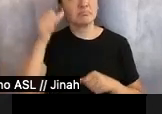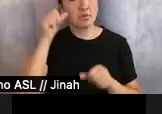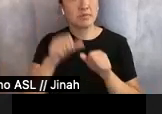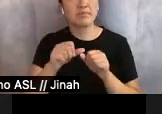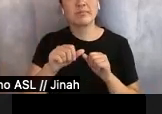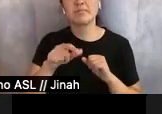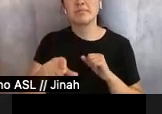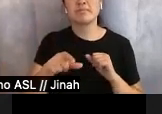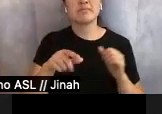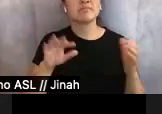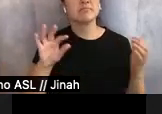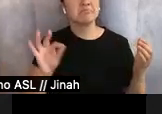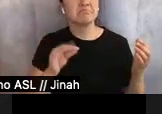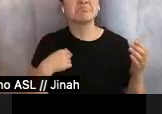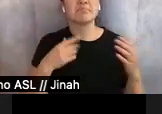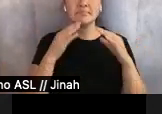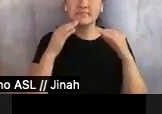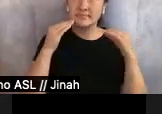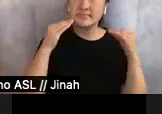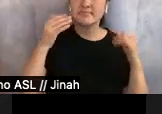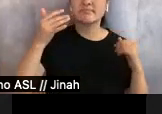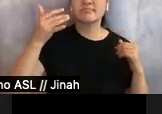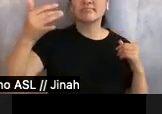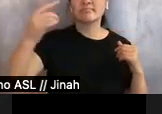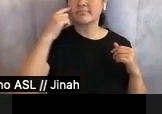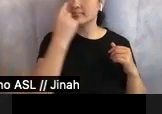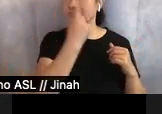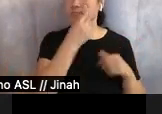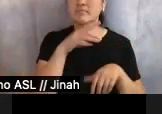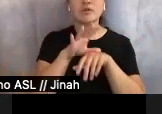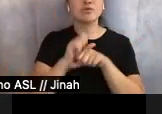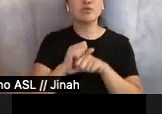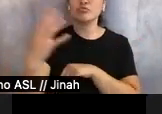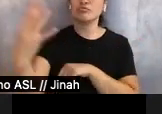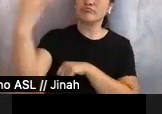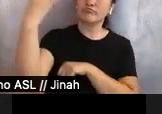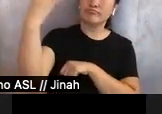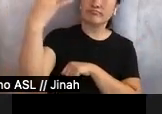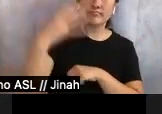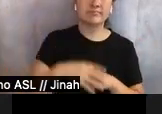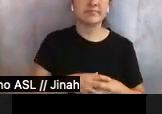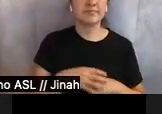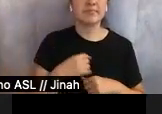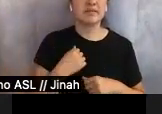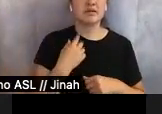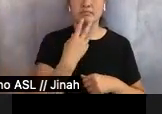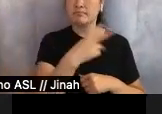smile. Gradually, her eyes became used to the spotlight. She looked into the park and something